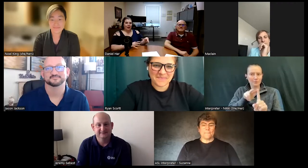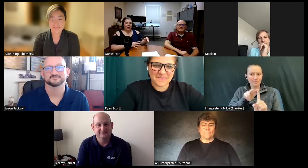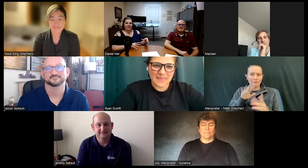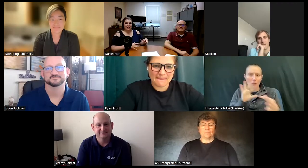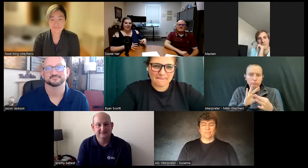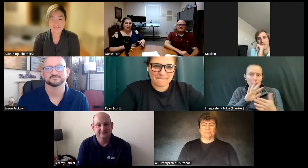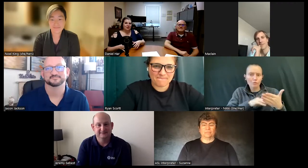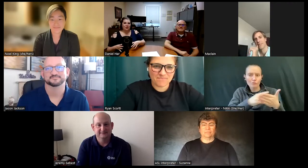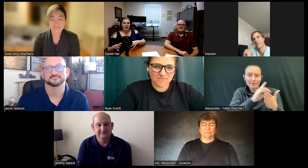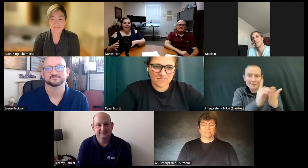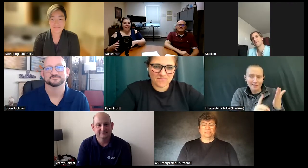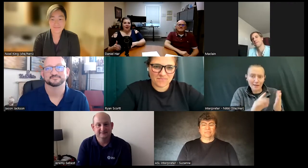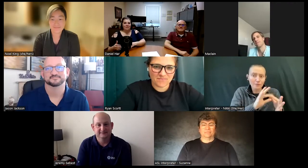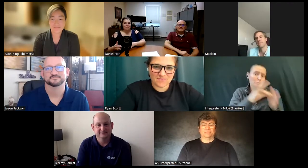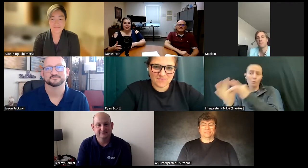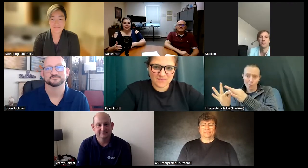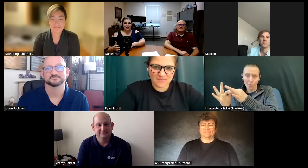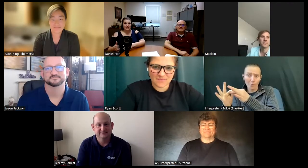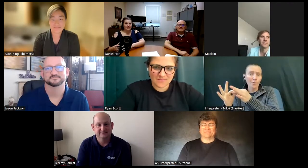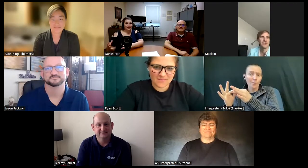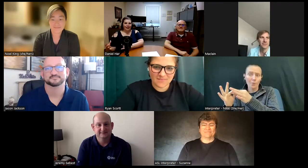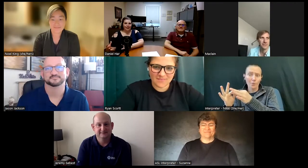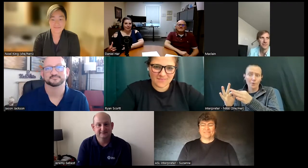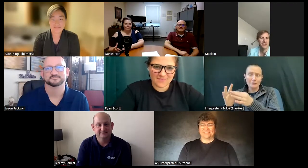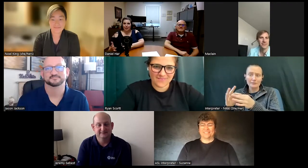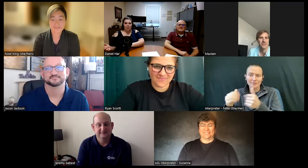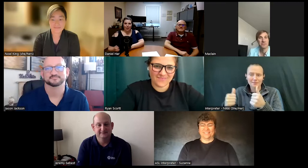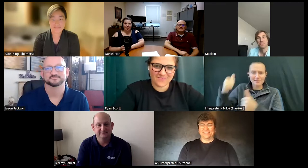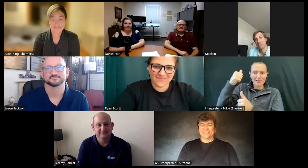design to um senior executive double checking